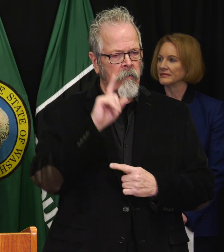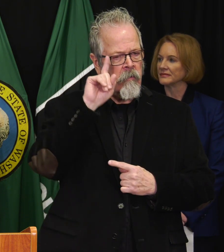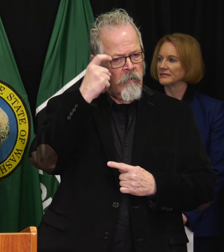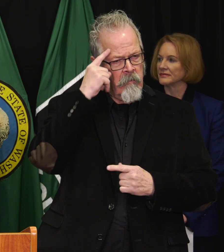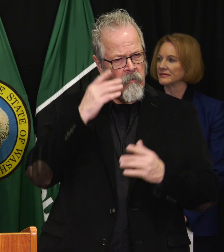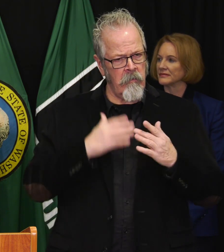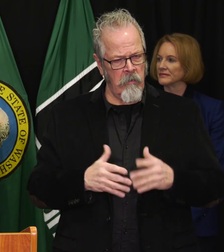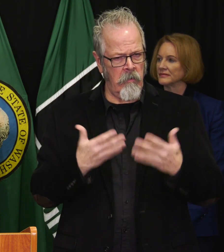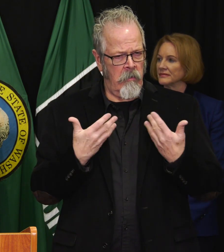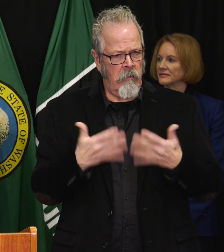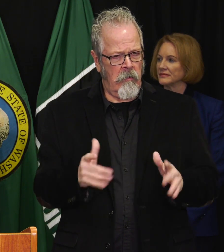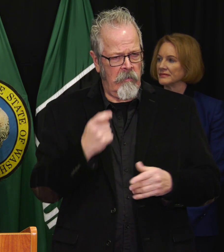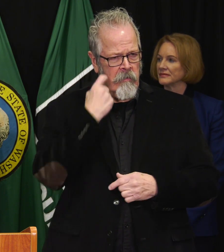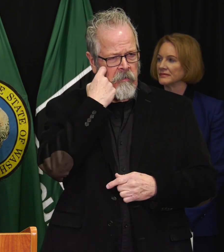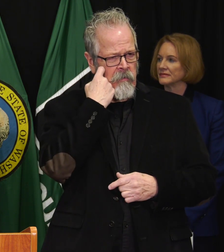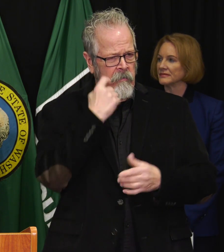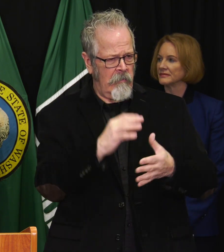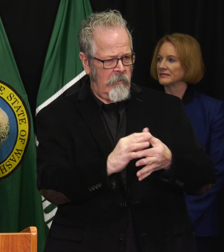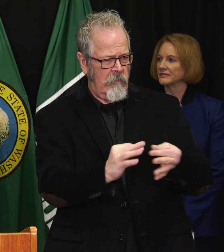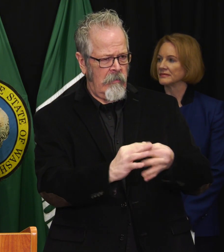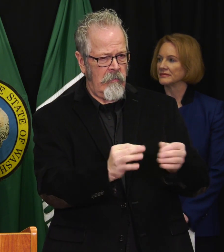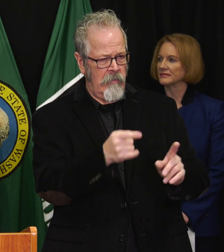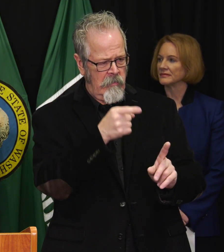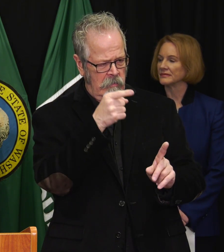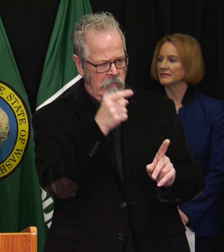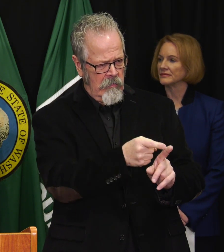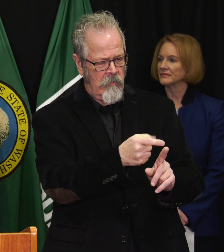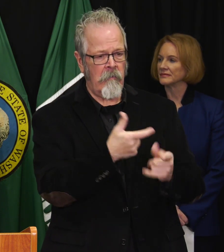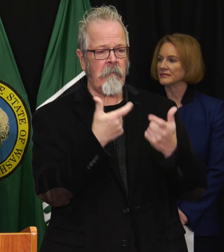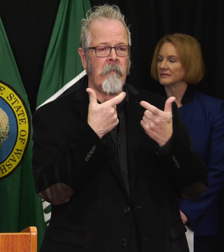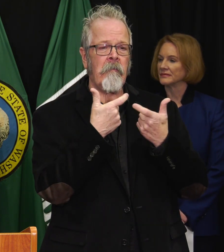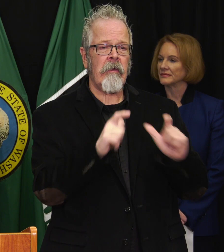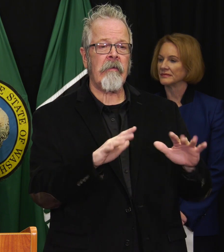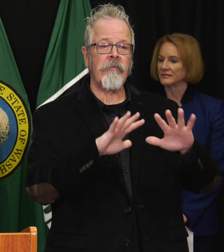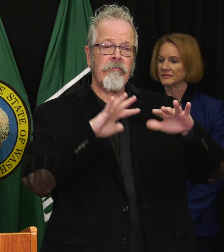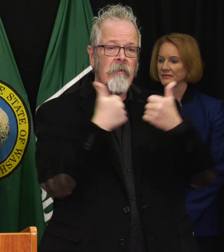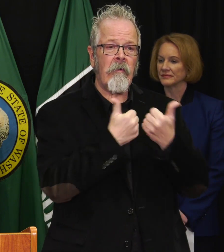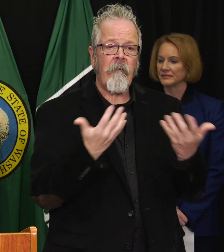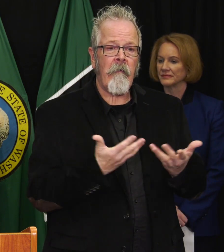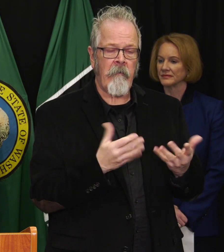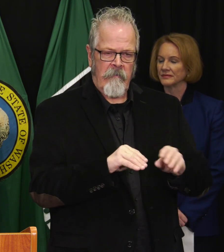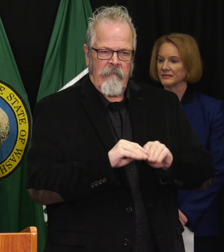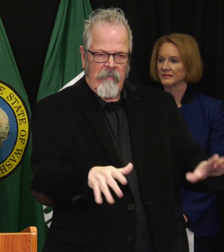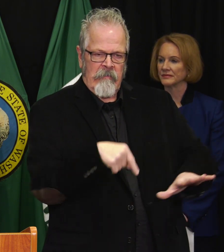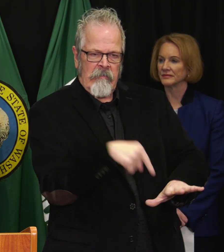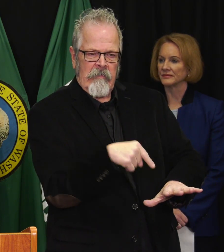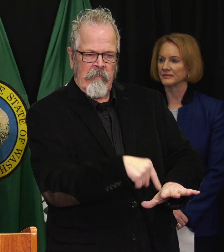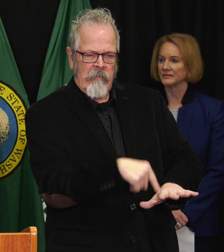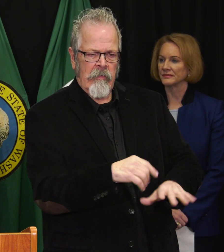to delay the spread of disease, to reduce the peak number of people infected